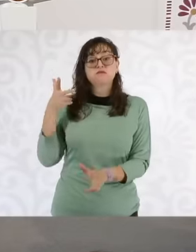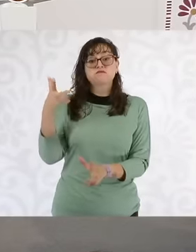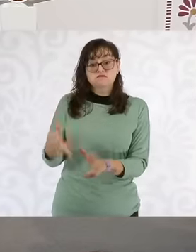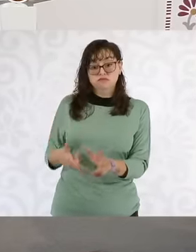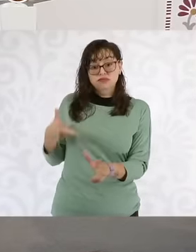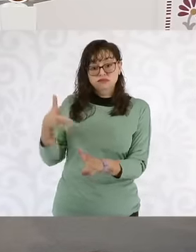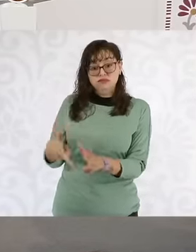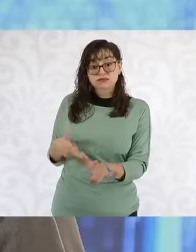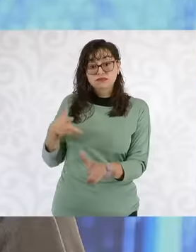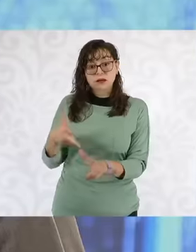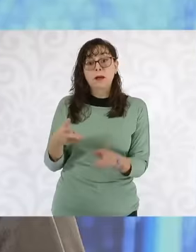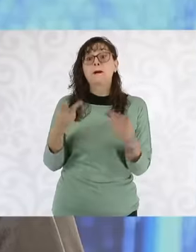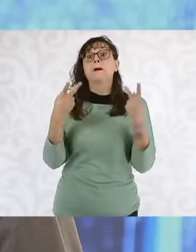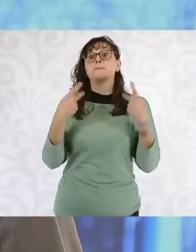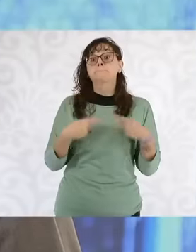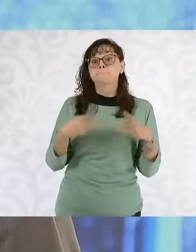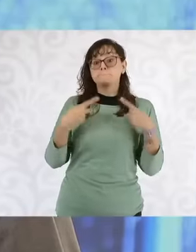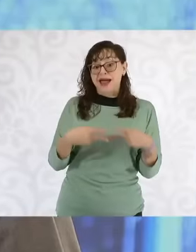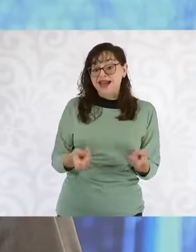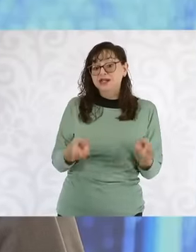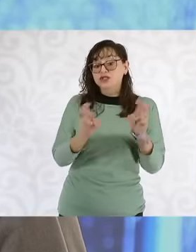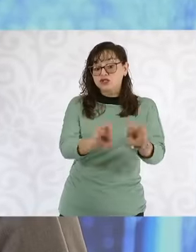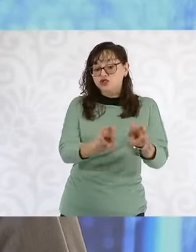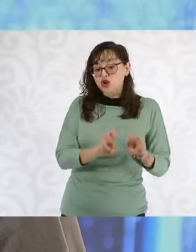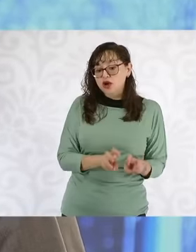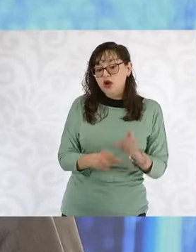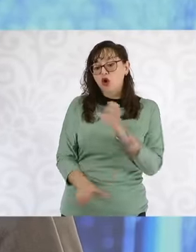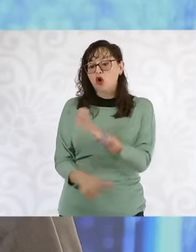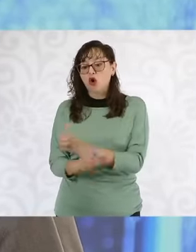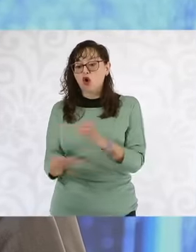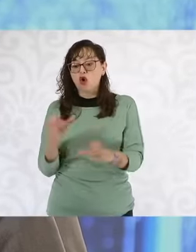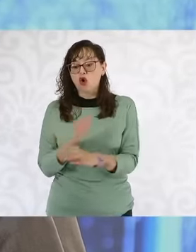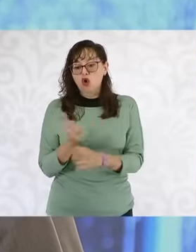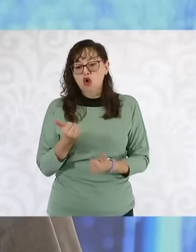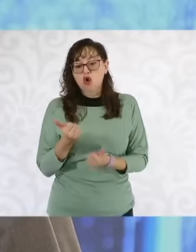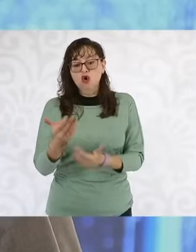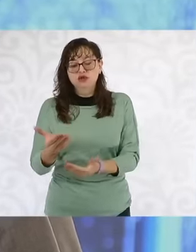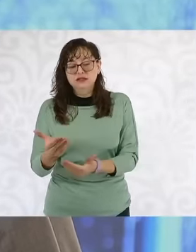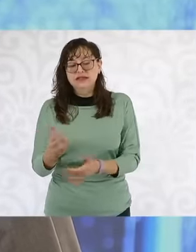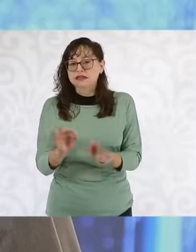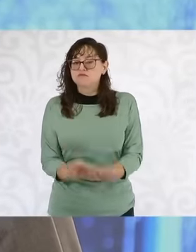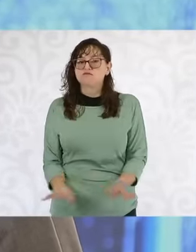passenger and cargo transportation are priority areas for national development in the